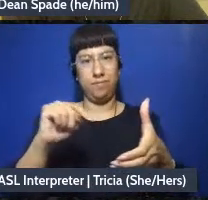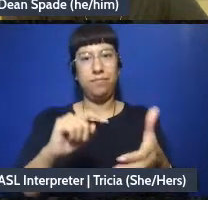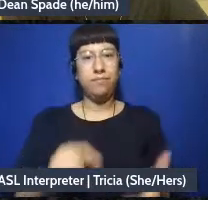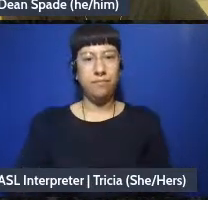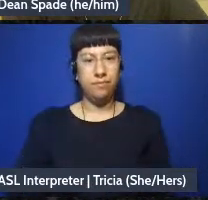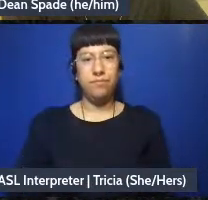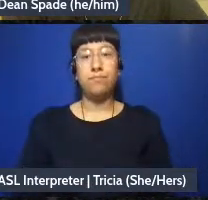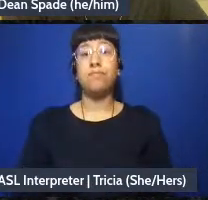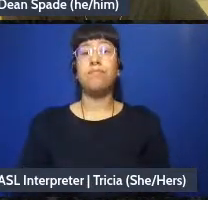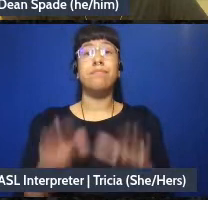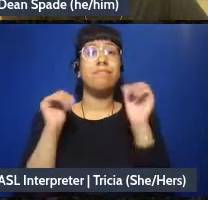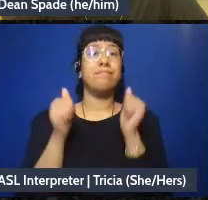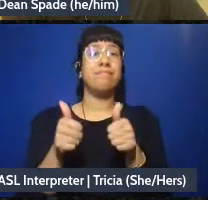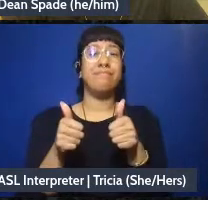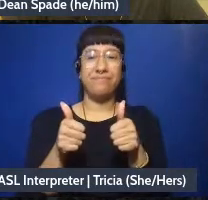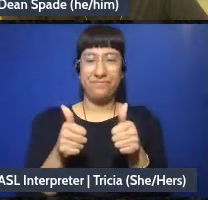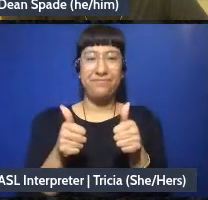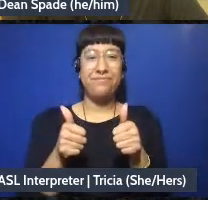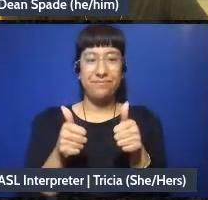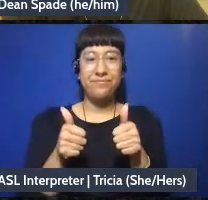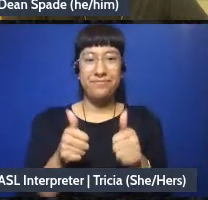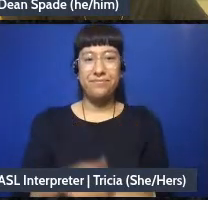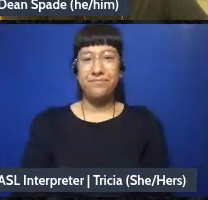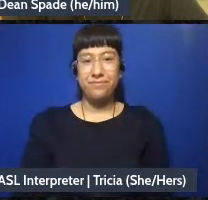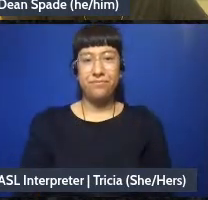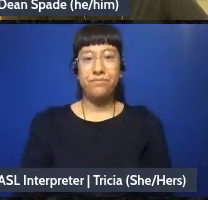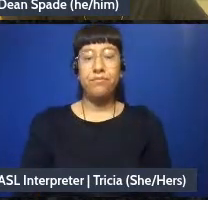Great Sophie let's do the next poll